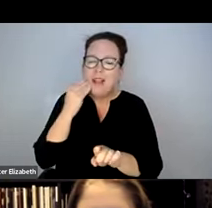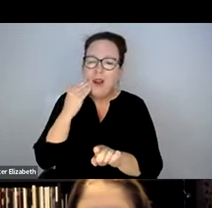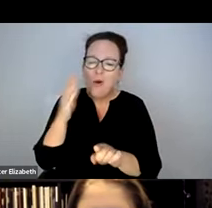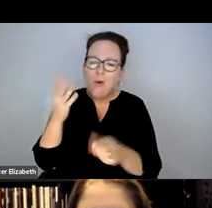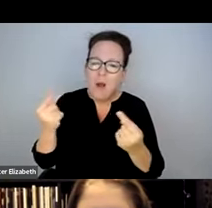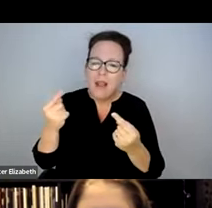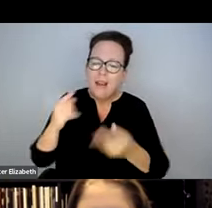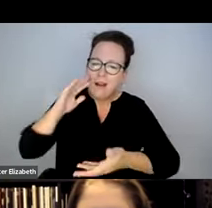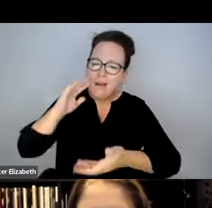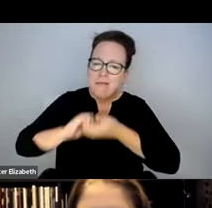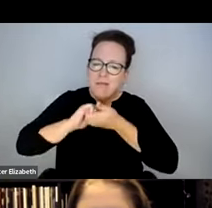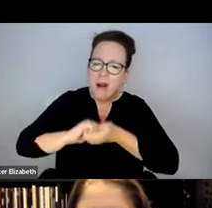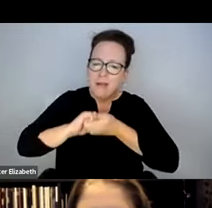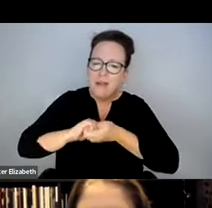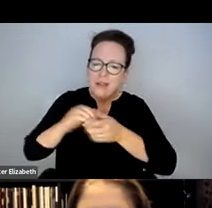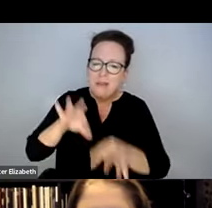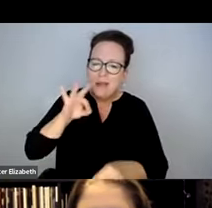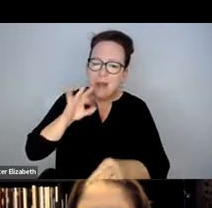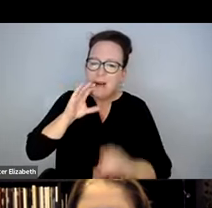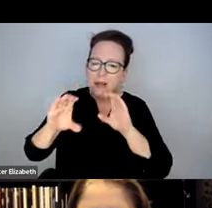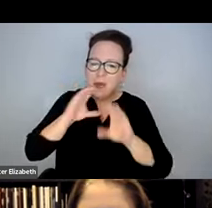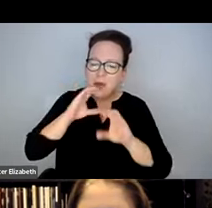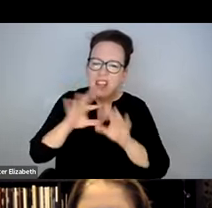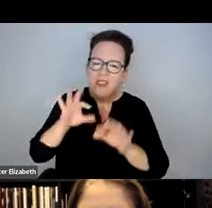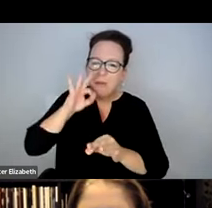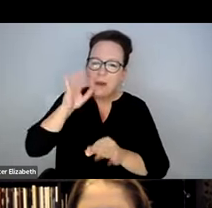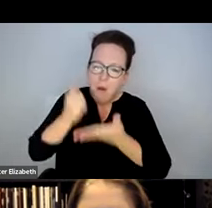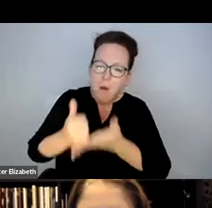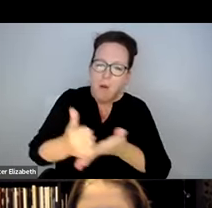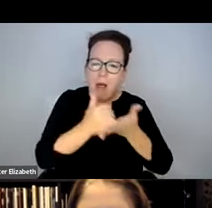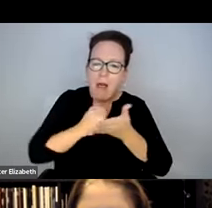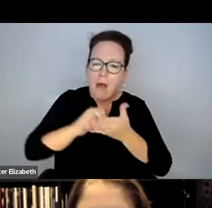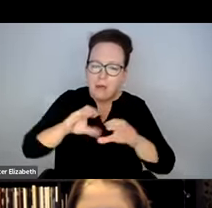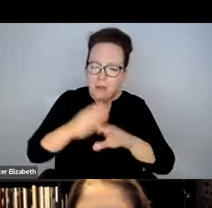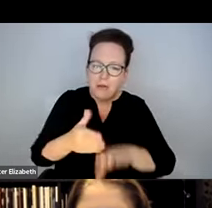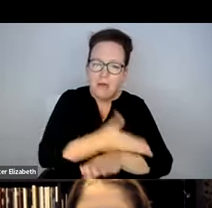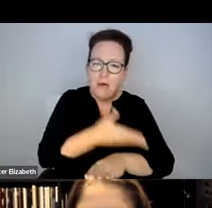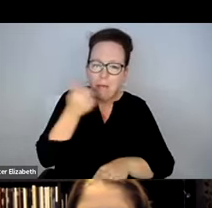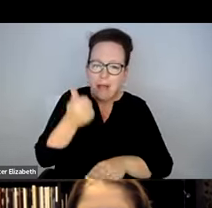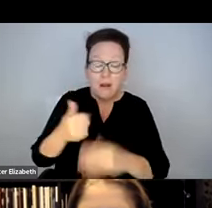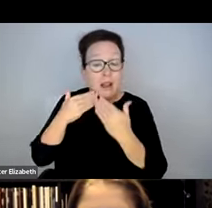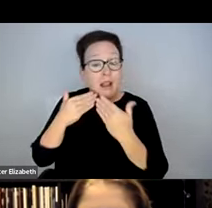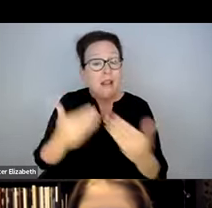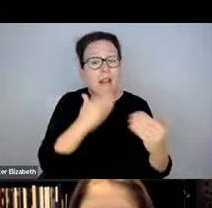WE HAVE A LOT OF WORK TO DO AND I KNOW THE SPIRIT OF PARTNERSHIP AND COMMUNICATION. IT WILL ENABLE US TO HELP DO